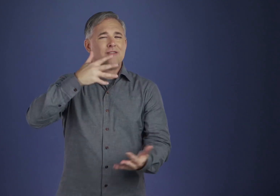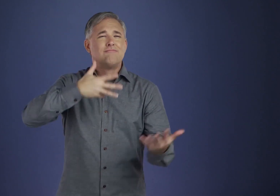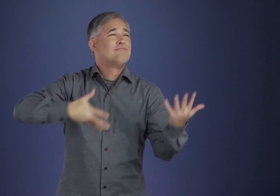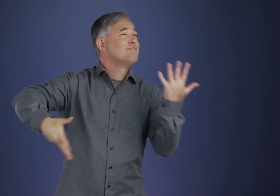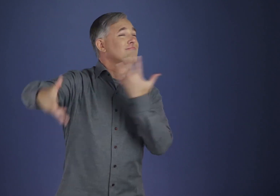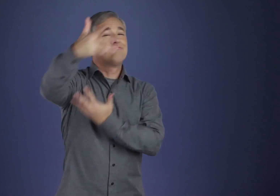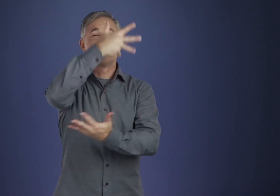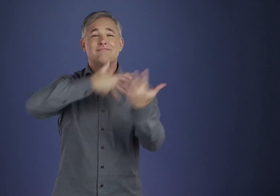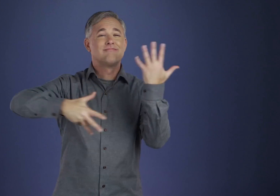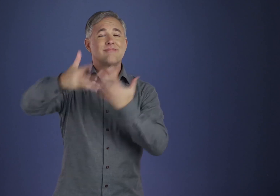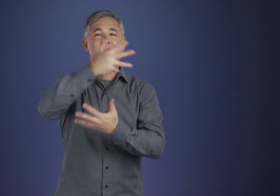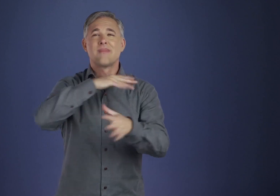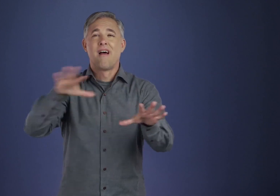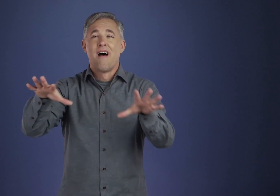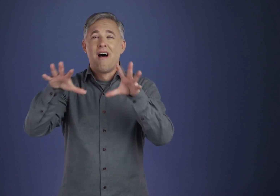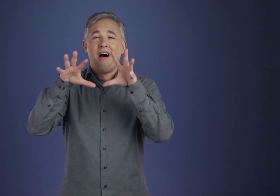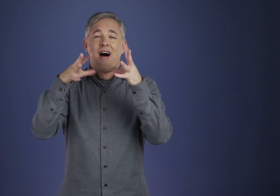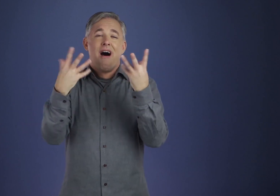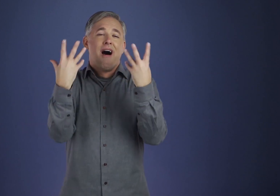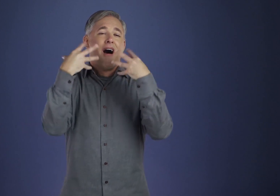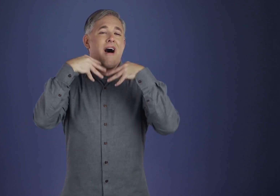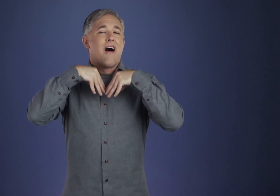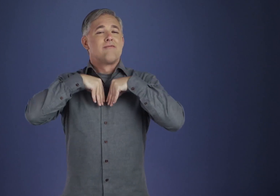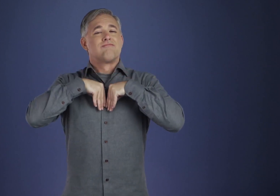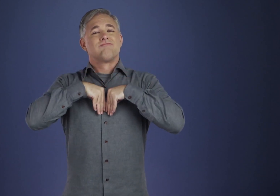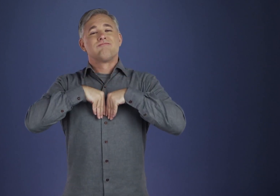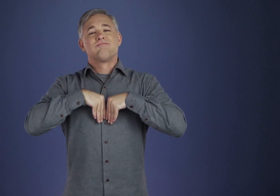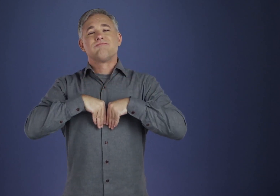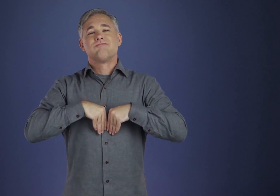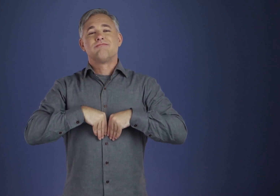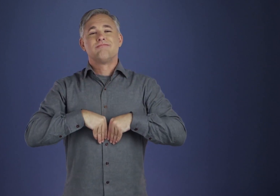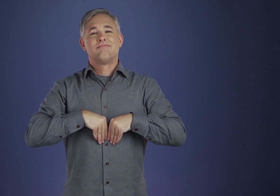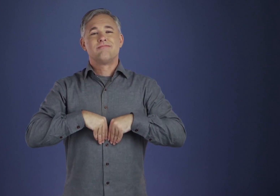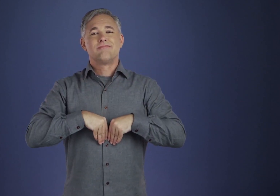with which the grace of this prayer surrounds us.